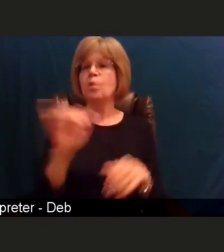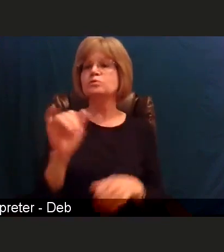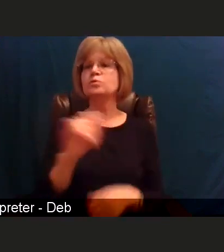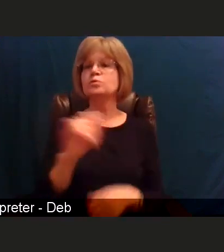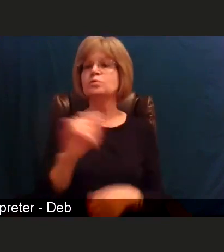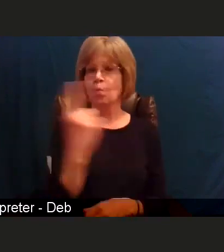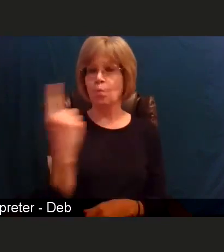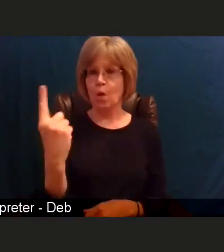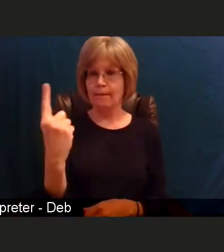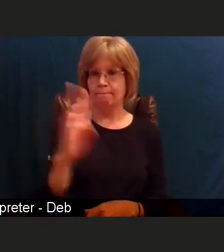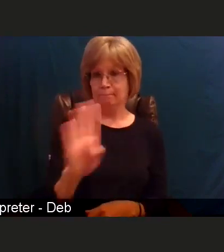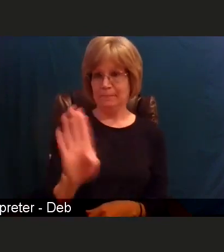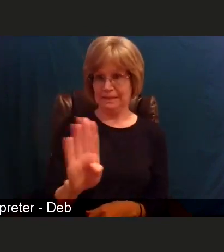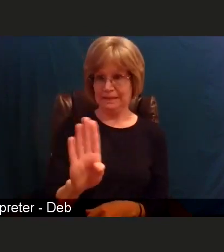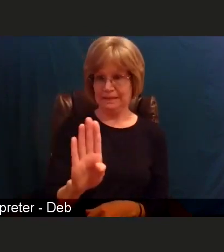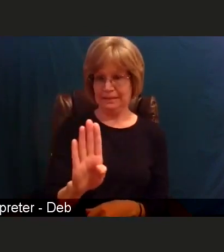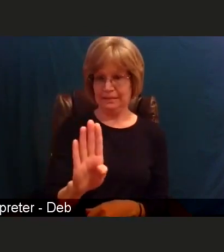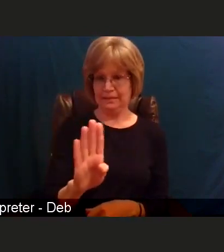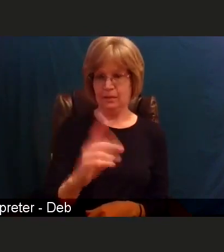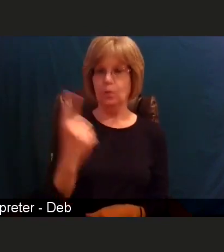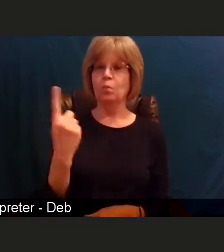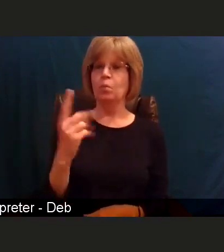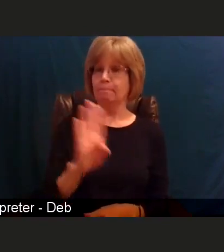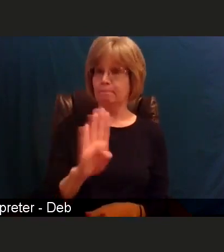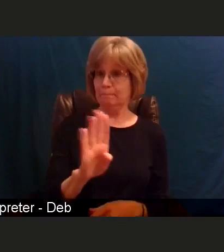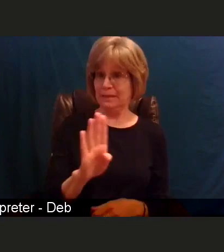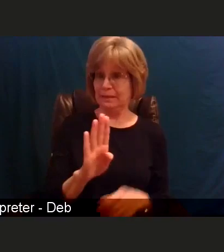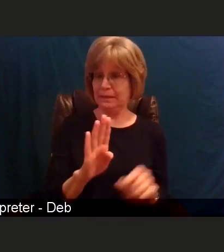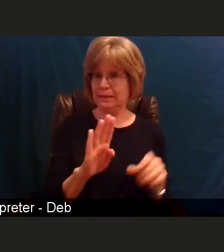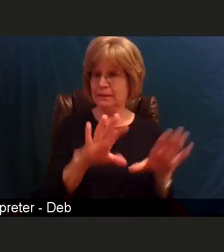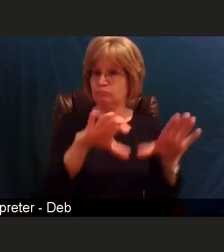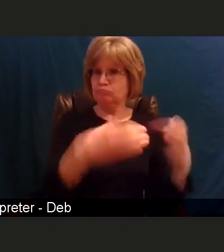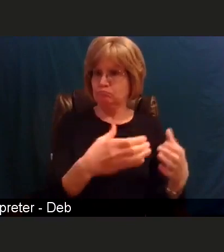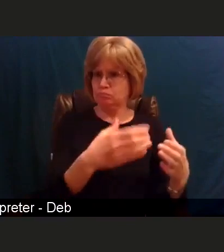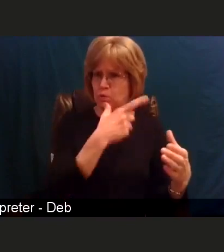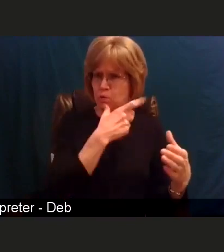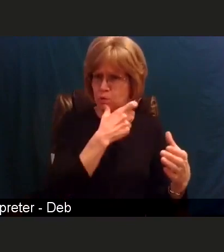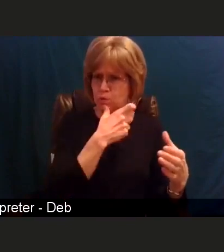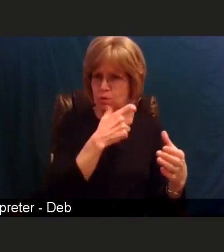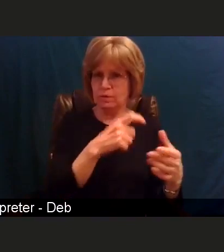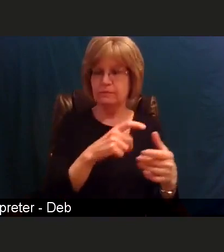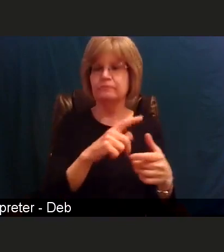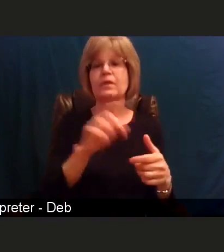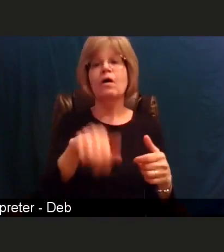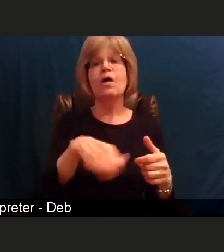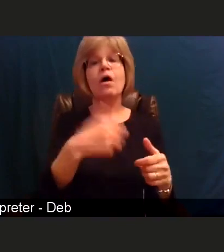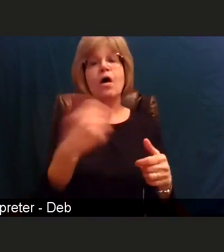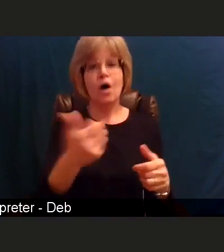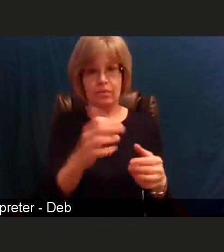In this phase 1B, members include other frontline essential workers.